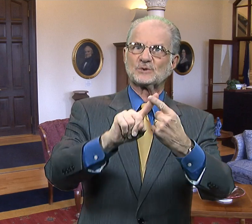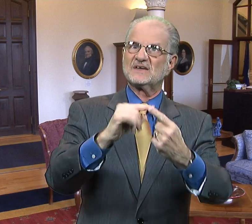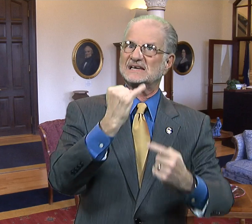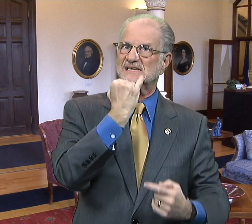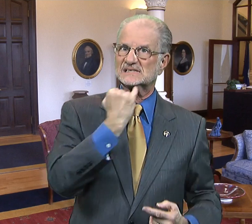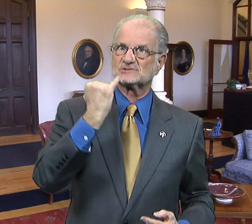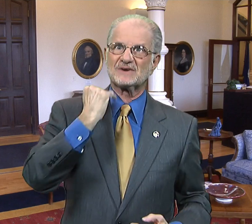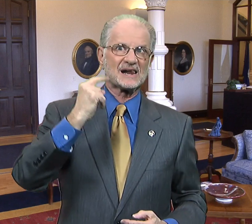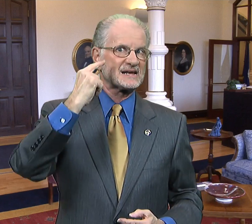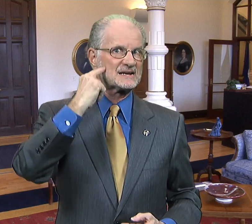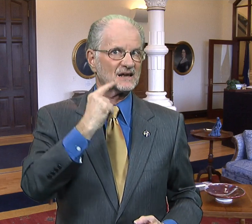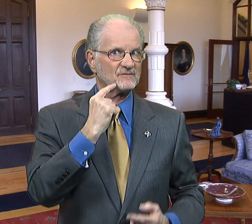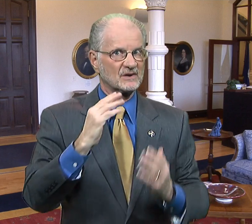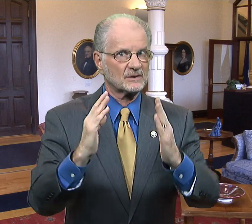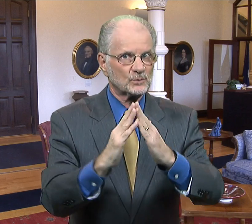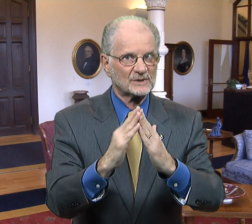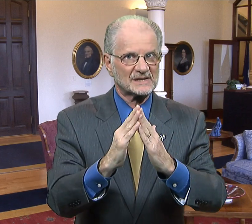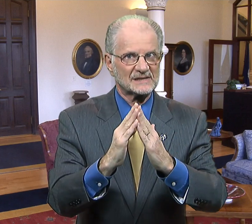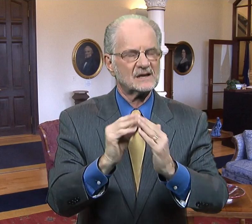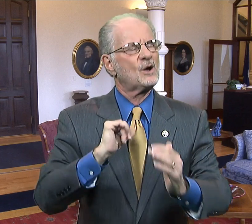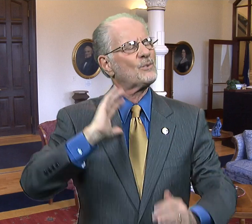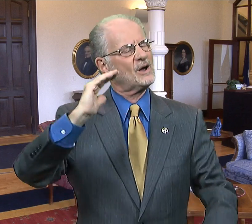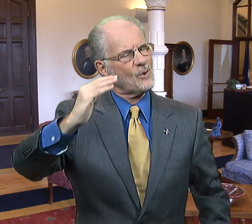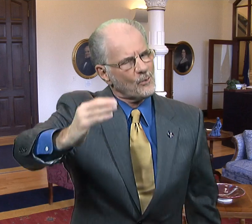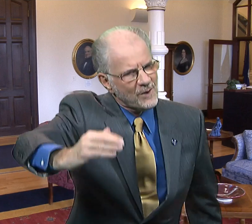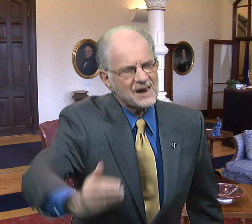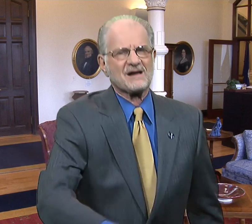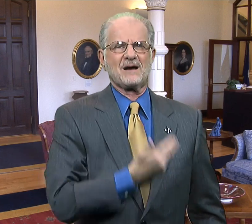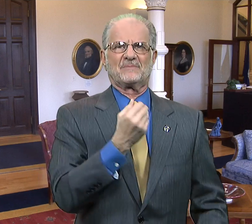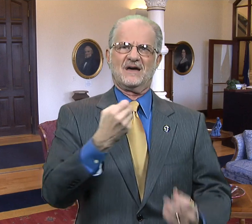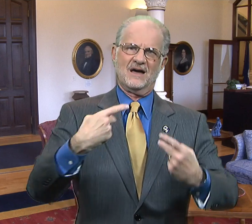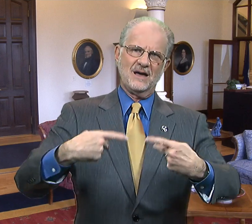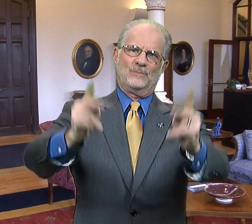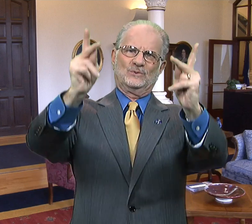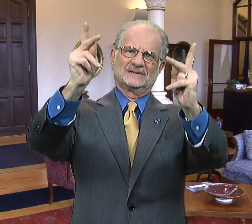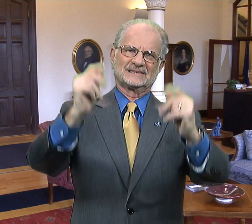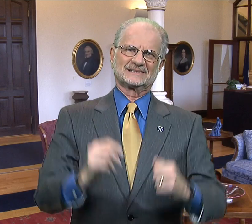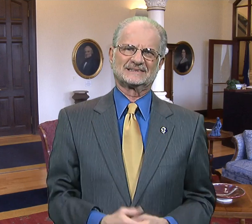to the Israeli deaf community. We welcome the opportunity!